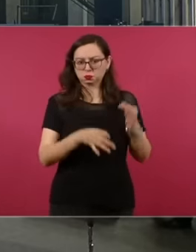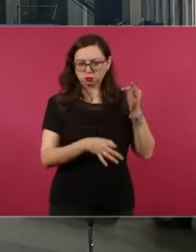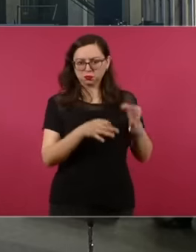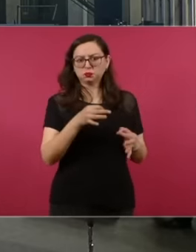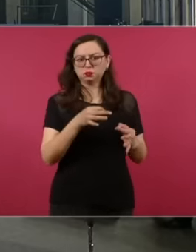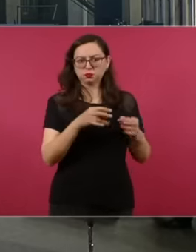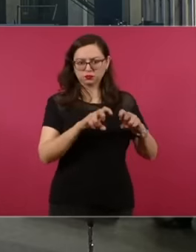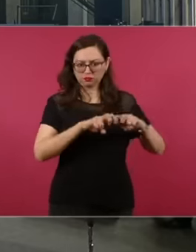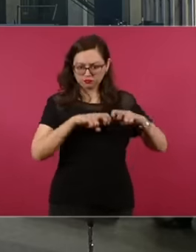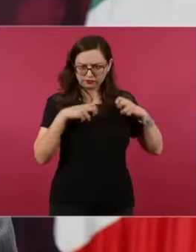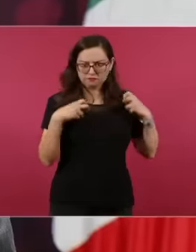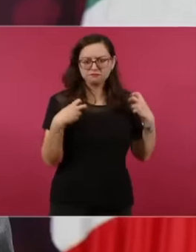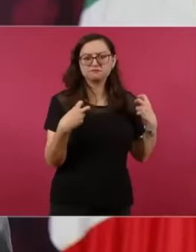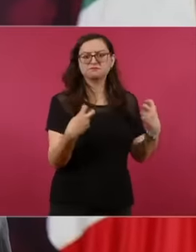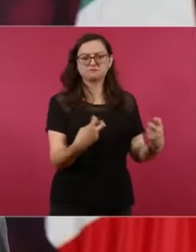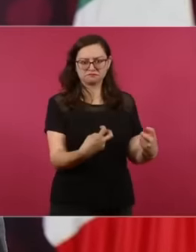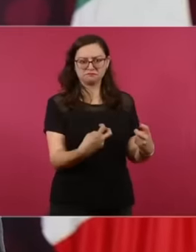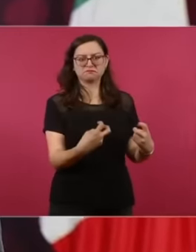were elected